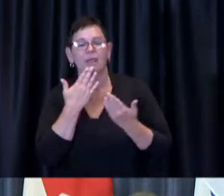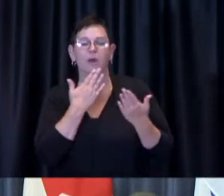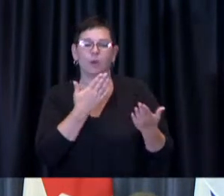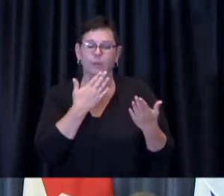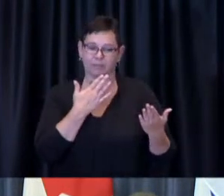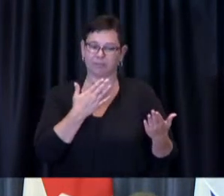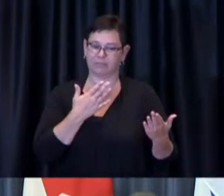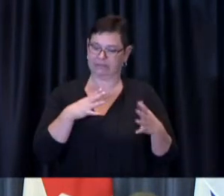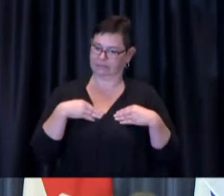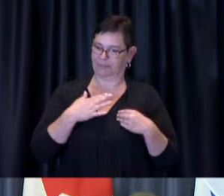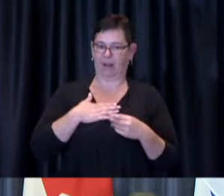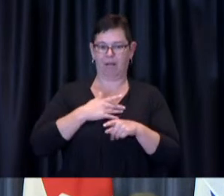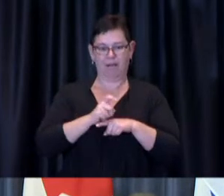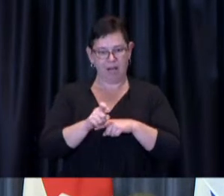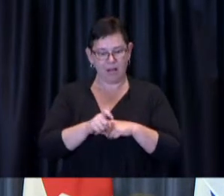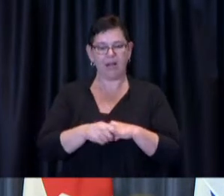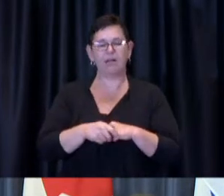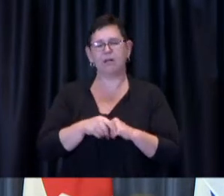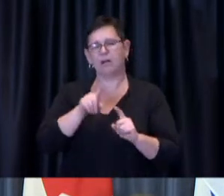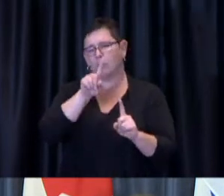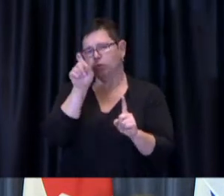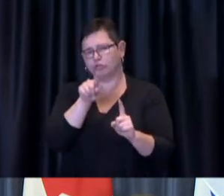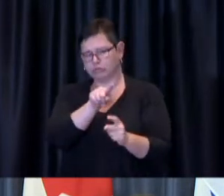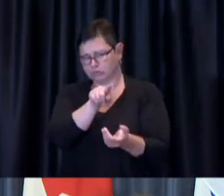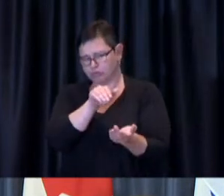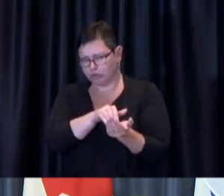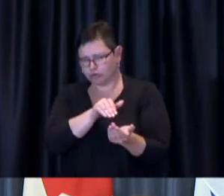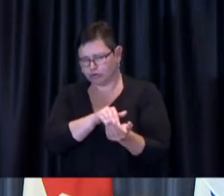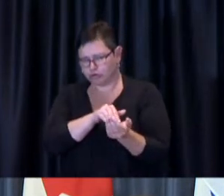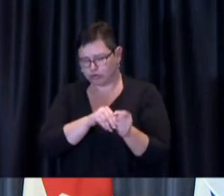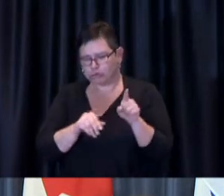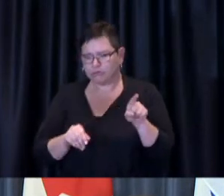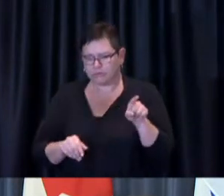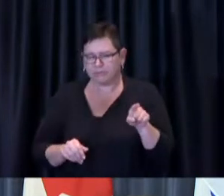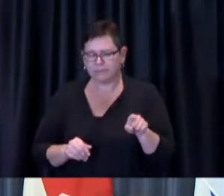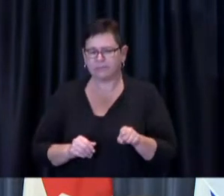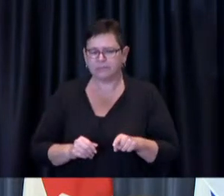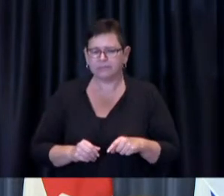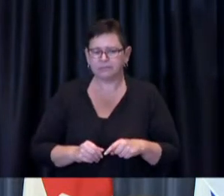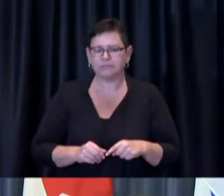question is for dr Eileen davila some powerful numbers out of peel this morning we're hearing